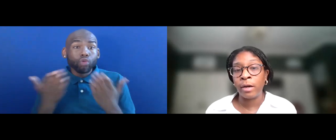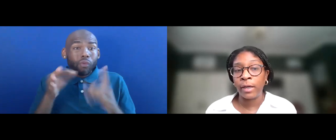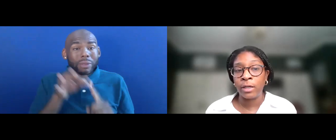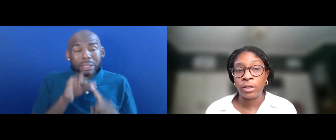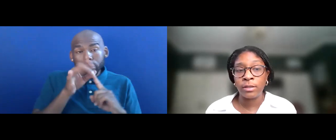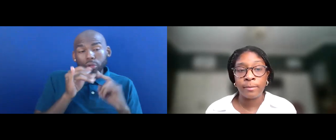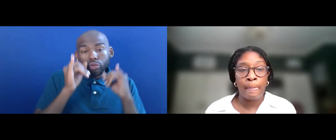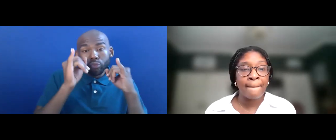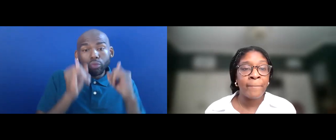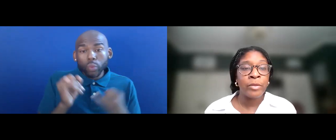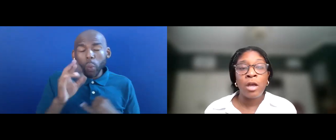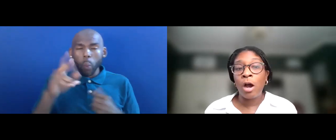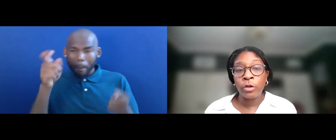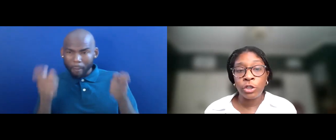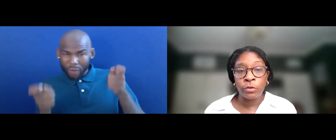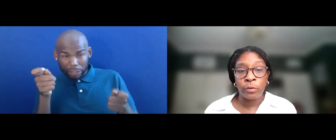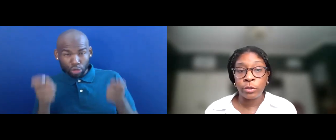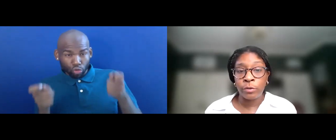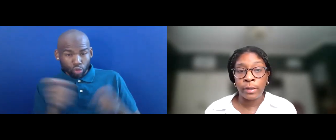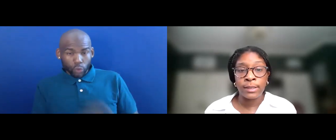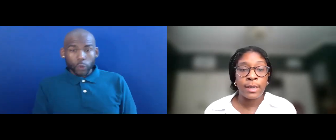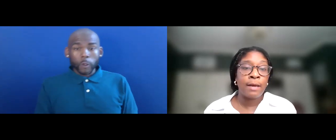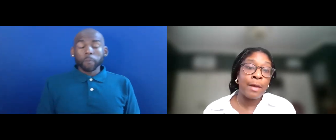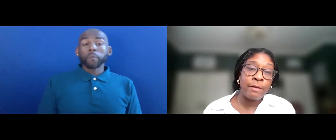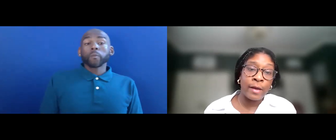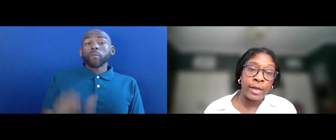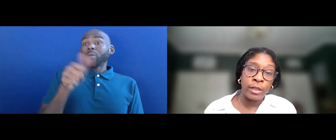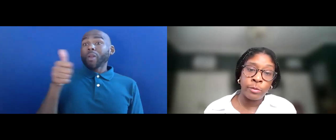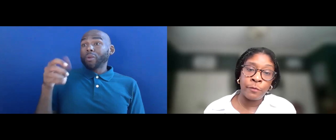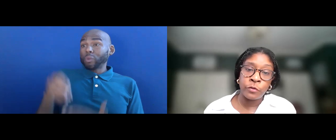MODIFICATIONS. OTHER CHILDREN OR STUDENTS MAY BE FOUND ELIGIBLE FOR